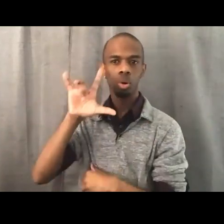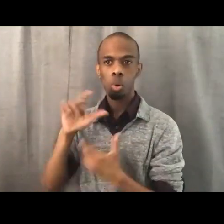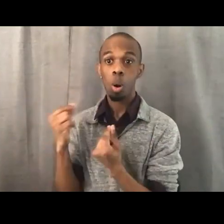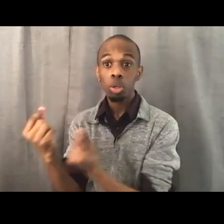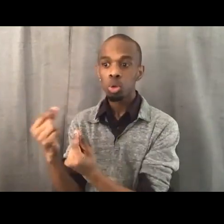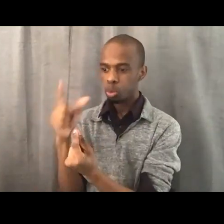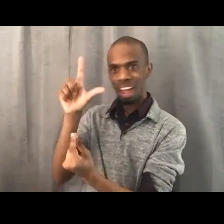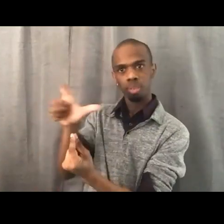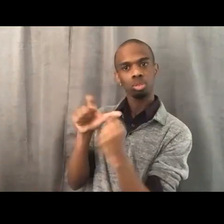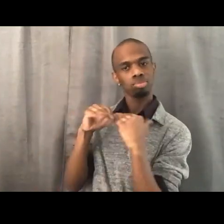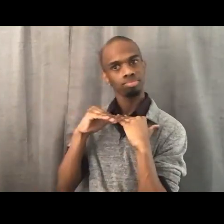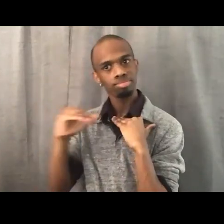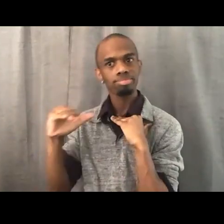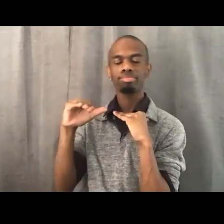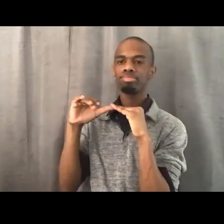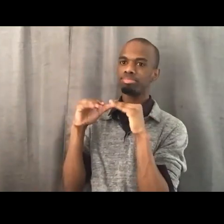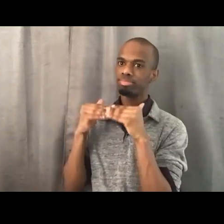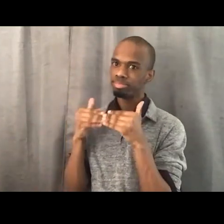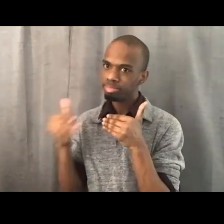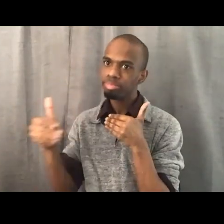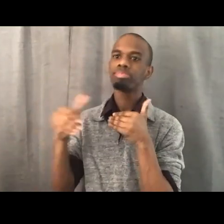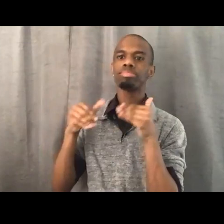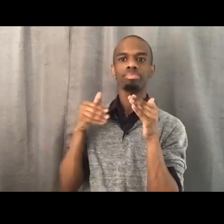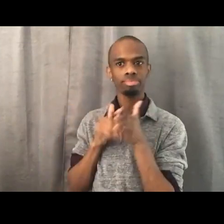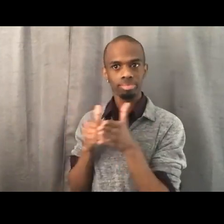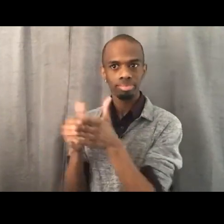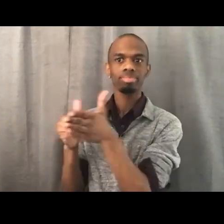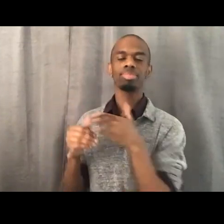we're gonna just really kind of talk about what practices we can maintain.